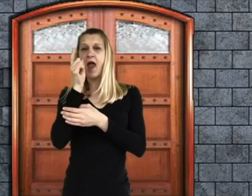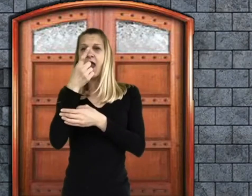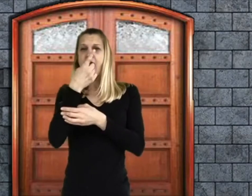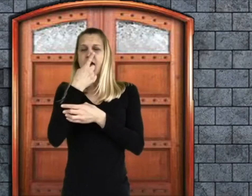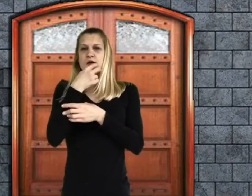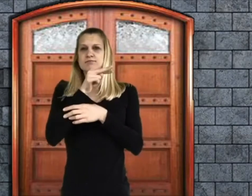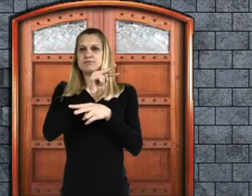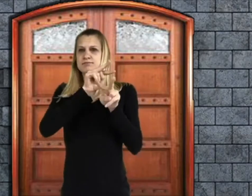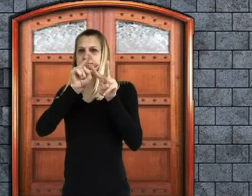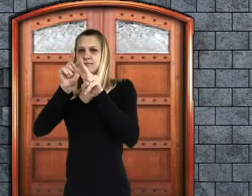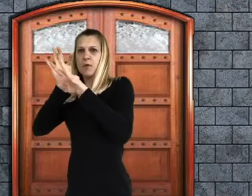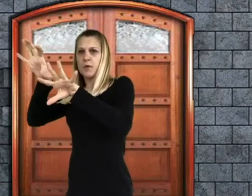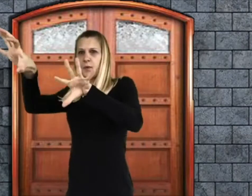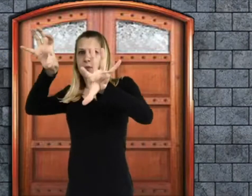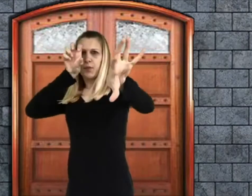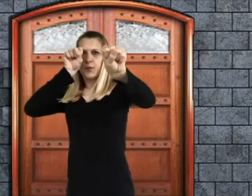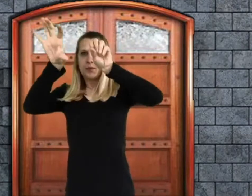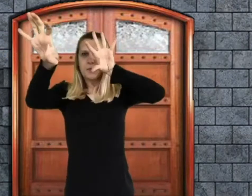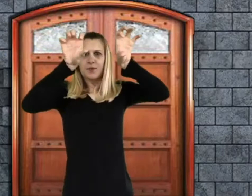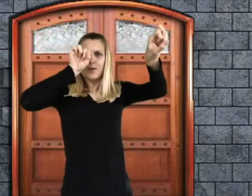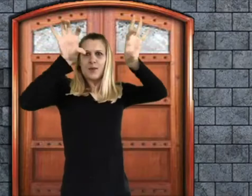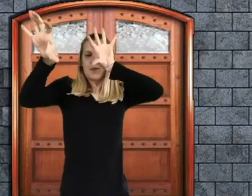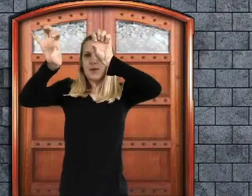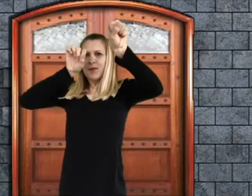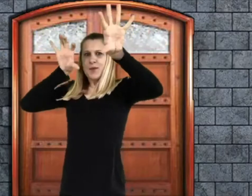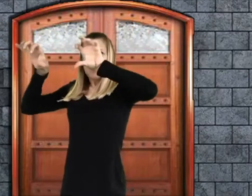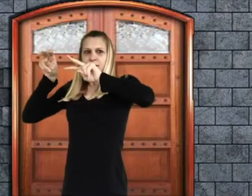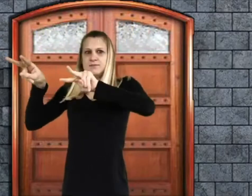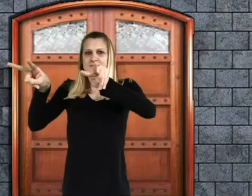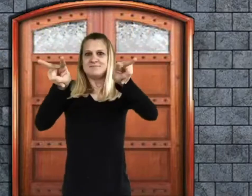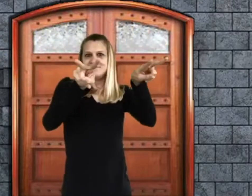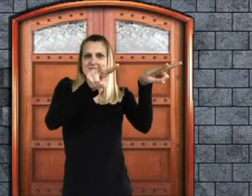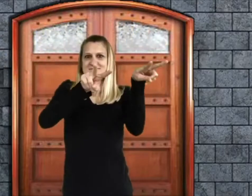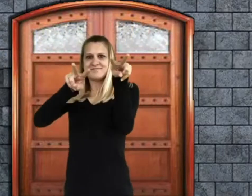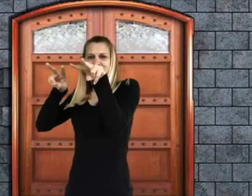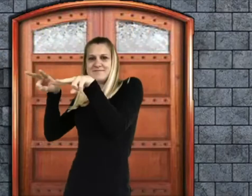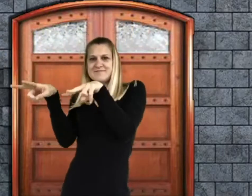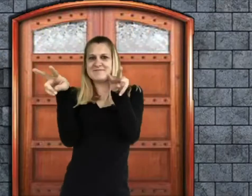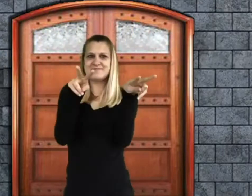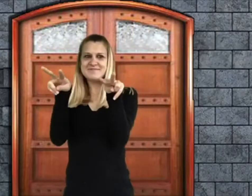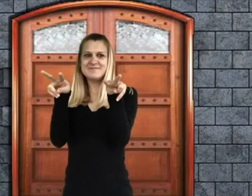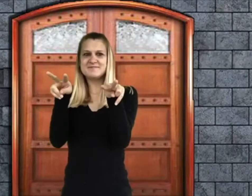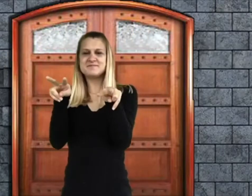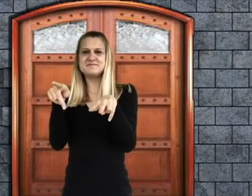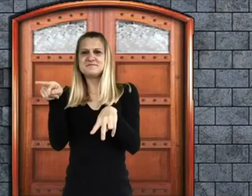and taking everything in with those bright twinkling eyes.